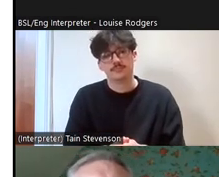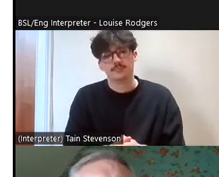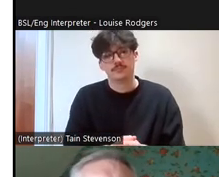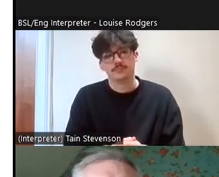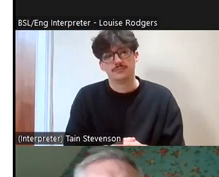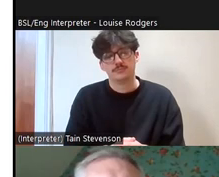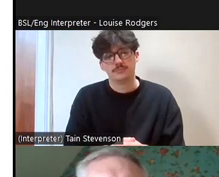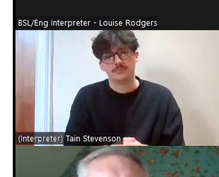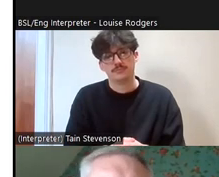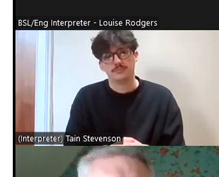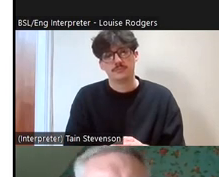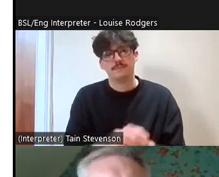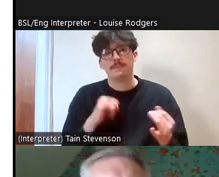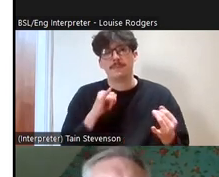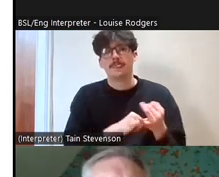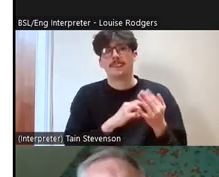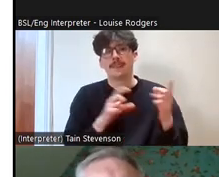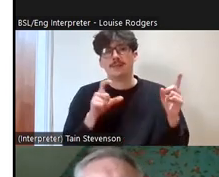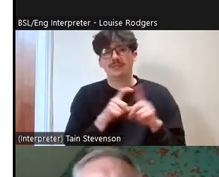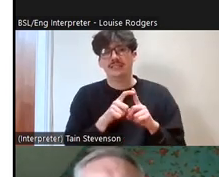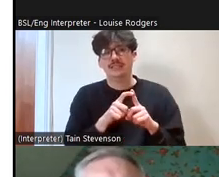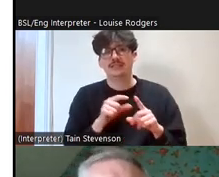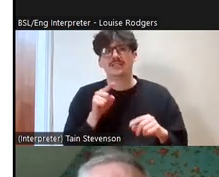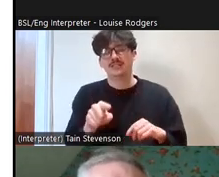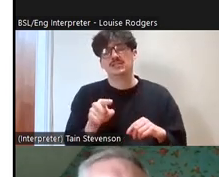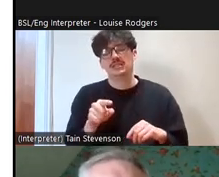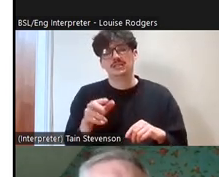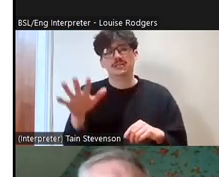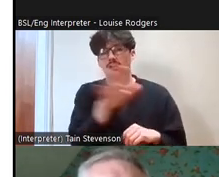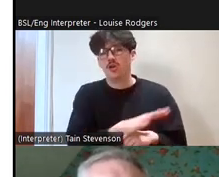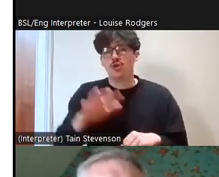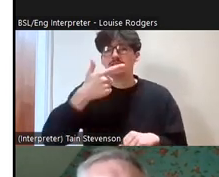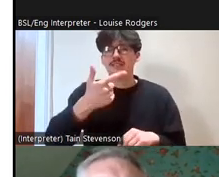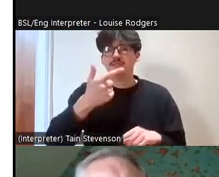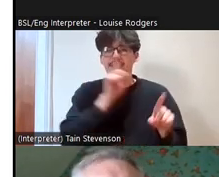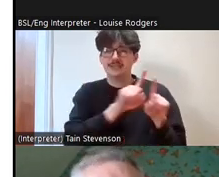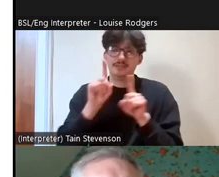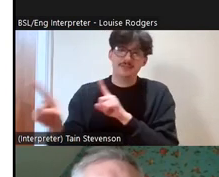The SIMD, as was previously mentioned, that's across seven different categories and that's one